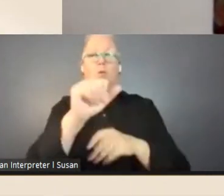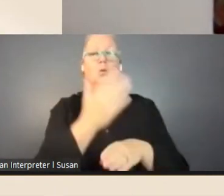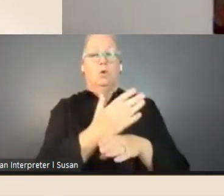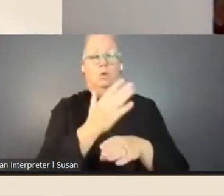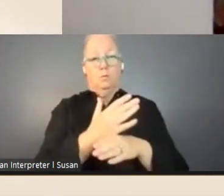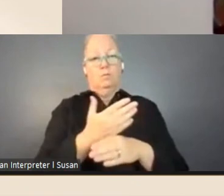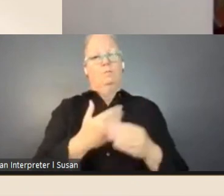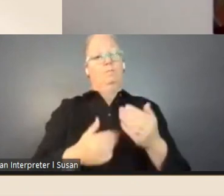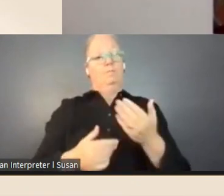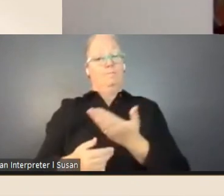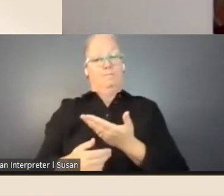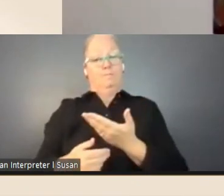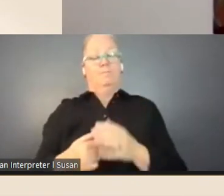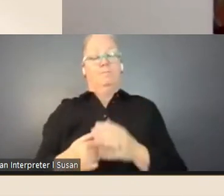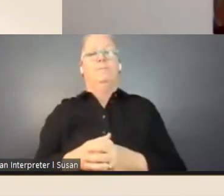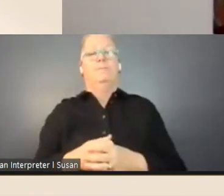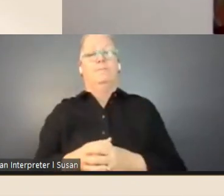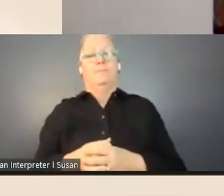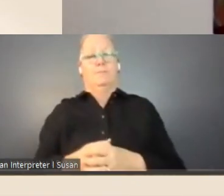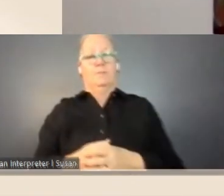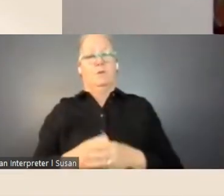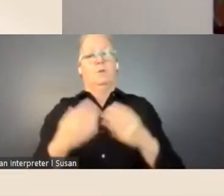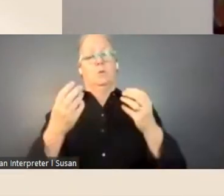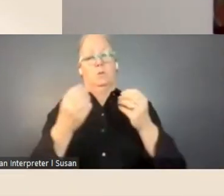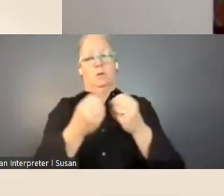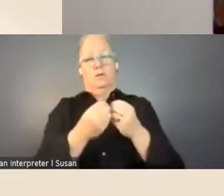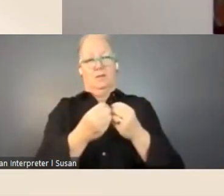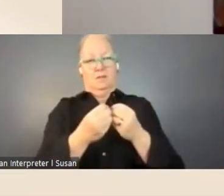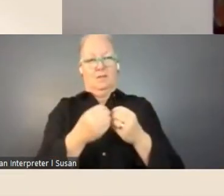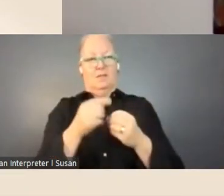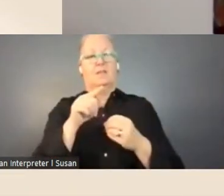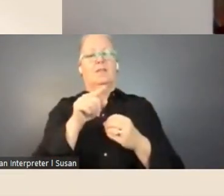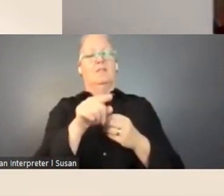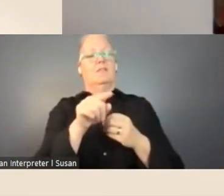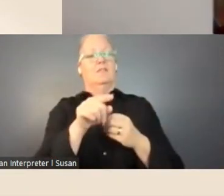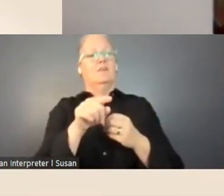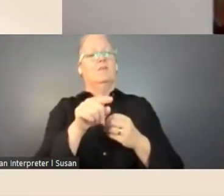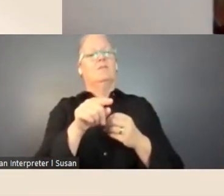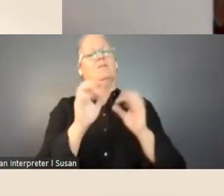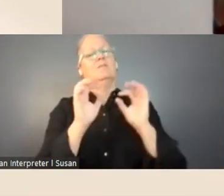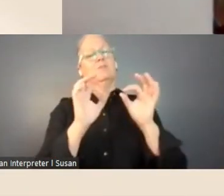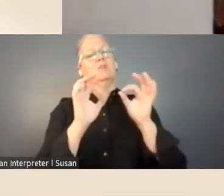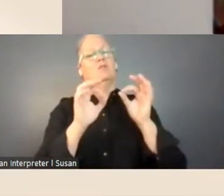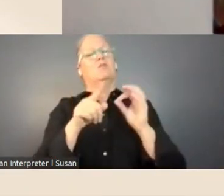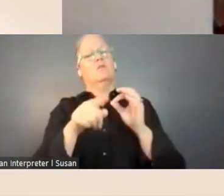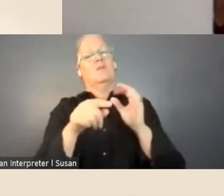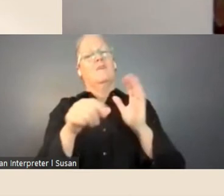And, in addition to the Marion Orme Page Regional Fellowships, we're offering two more regional